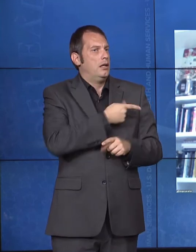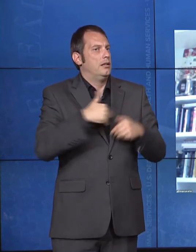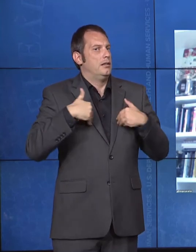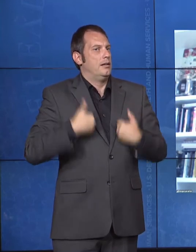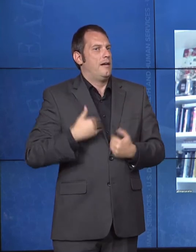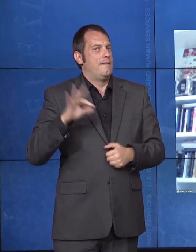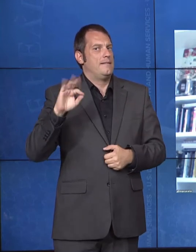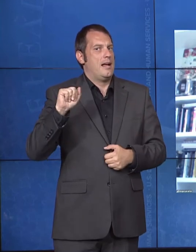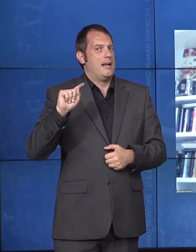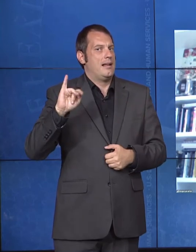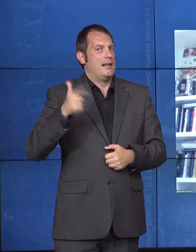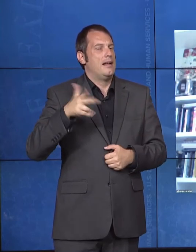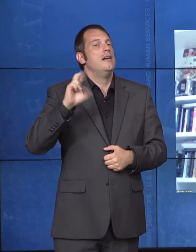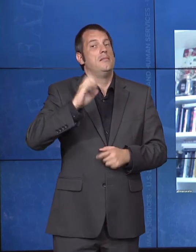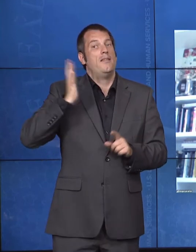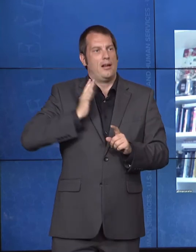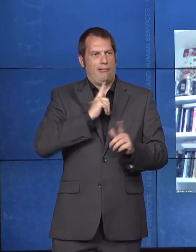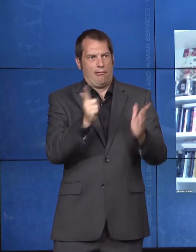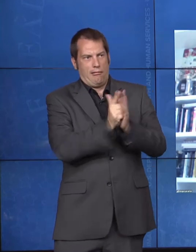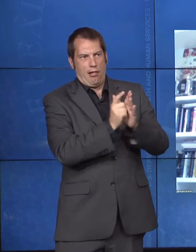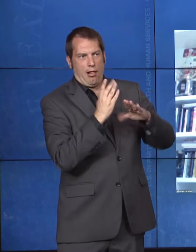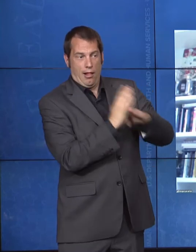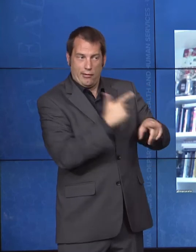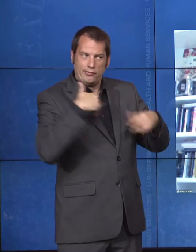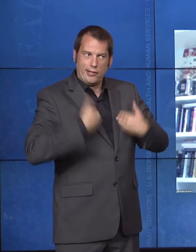for. Again, this is stereotyping. A blunt instrument.